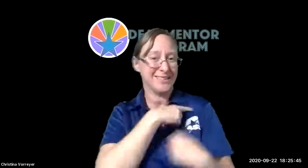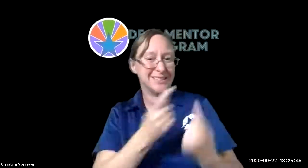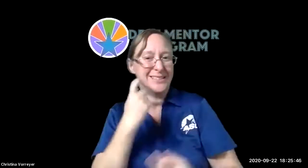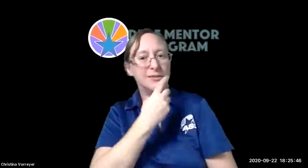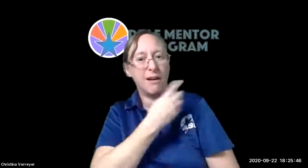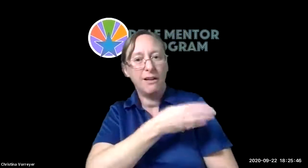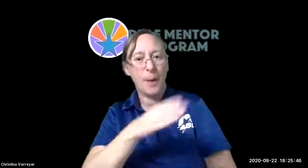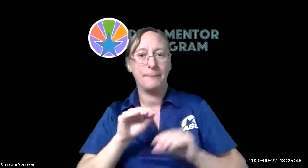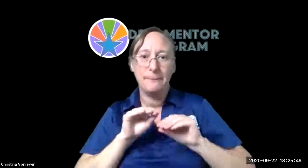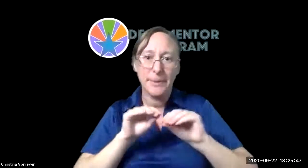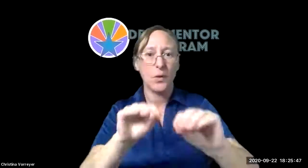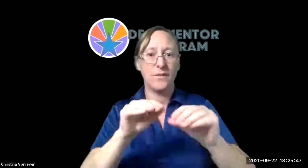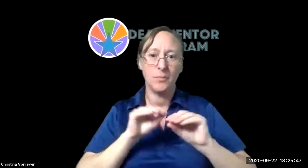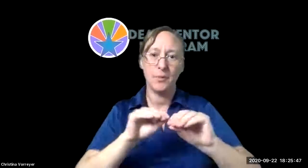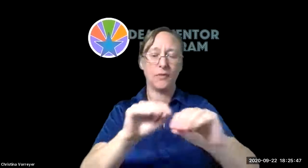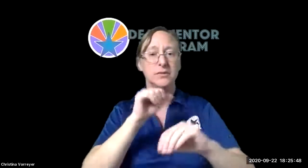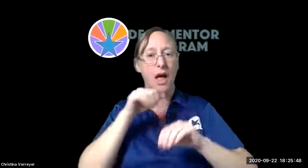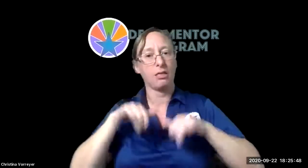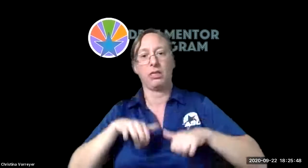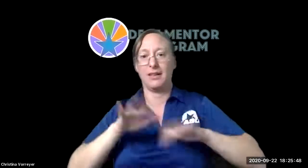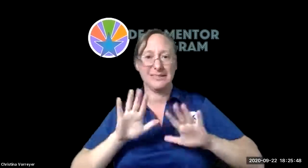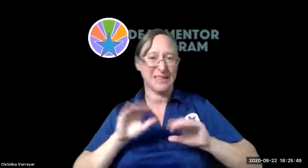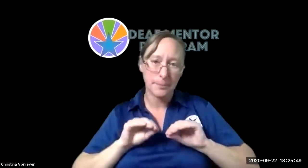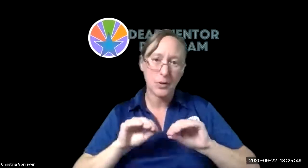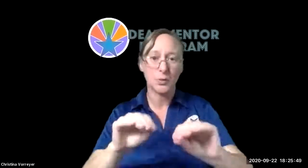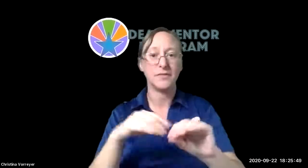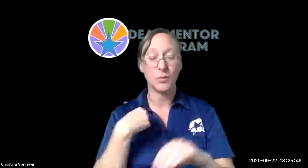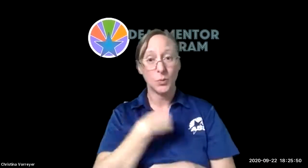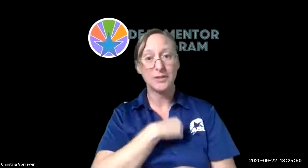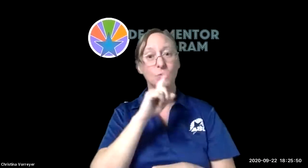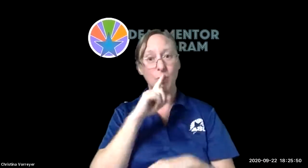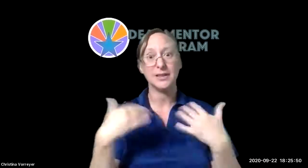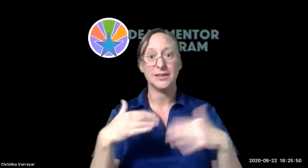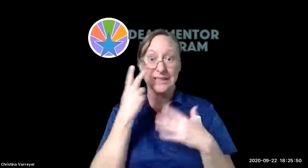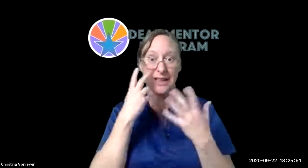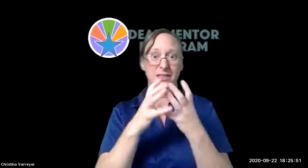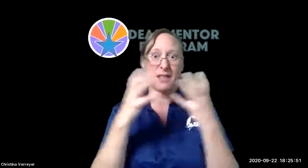moved forward quickly and we've made quite a bit of progress